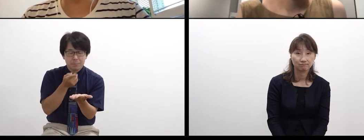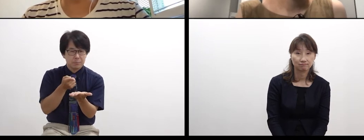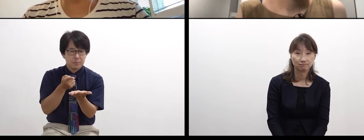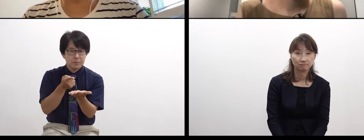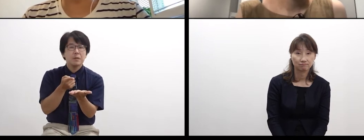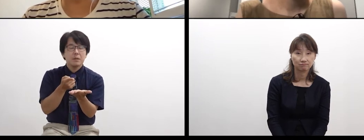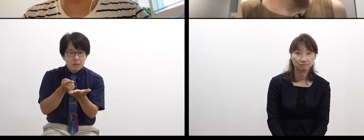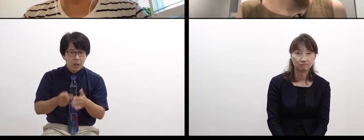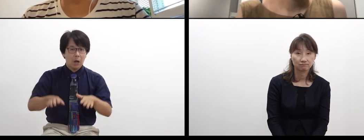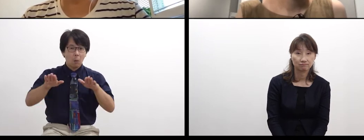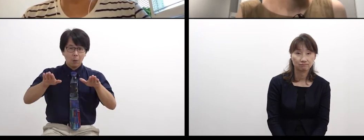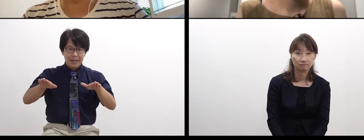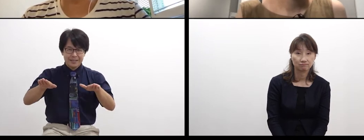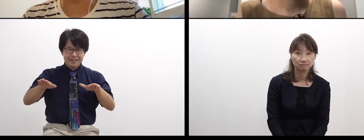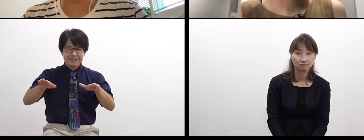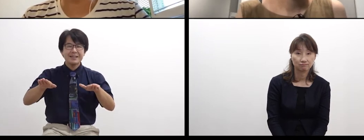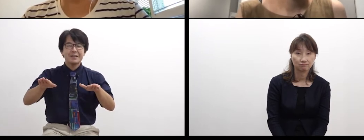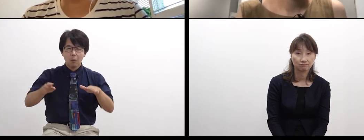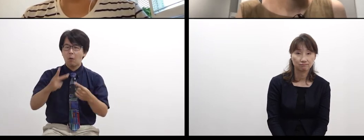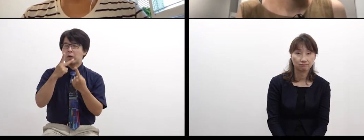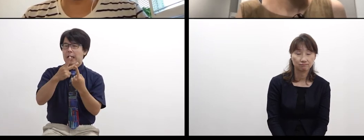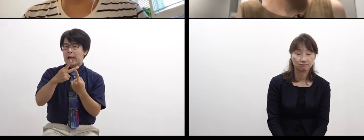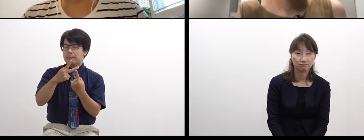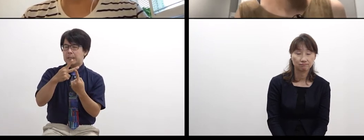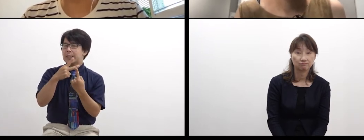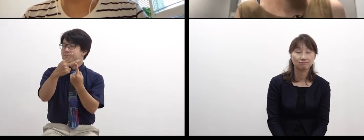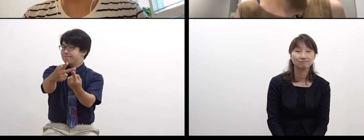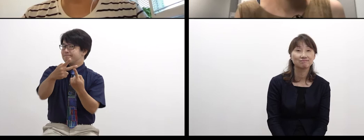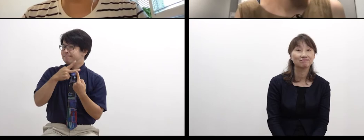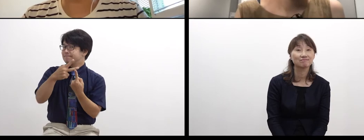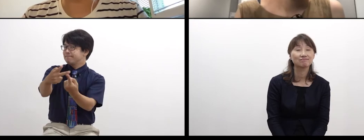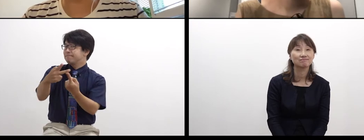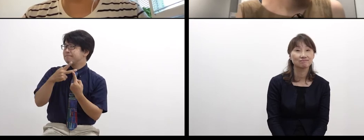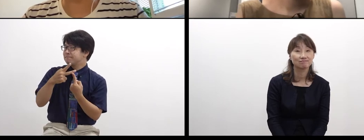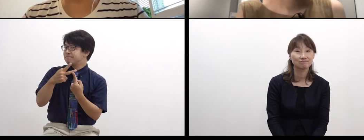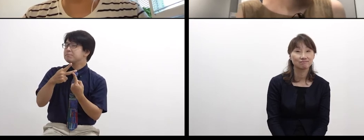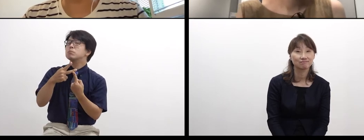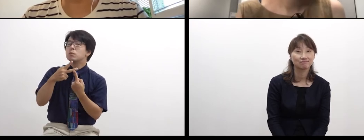In letter exchanges in this project,